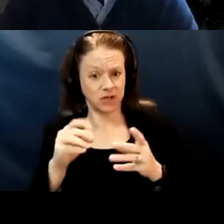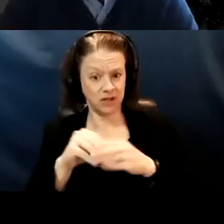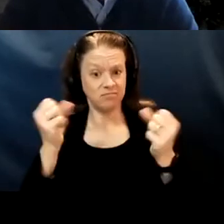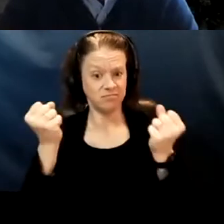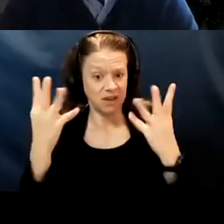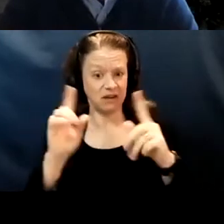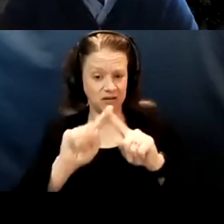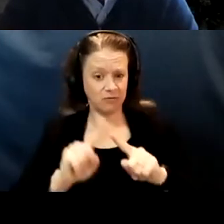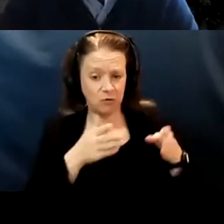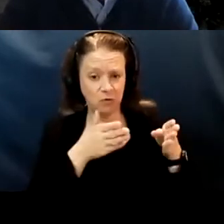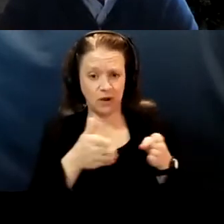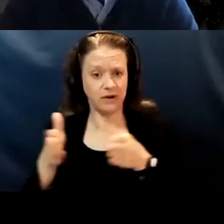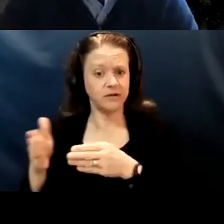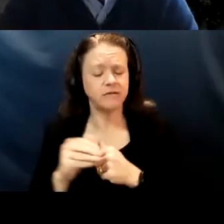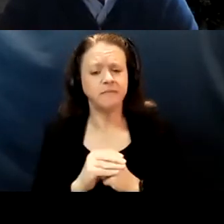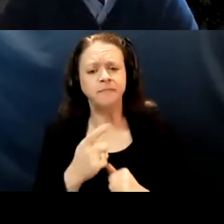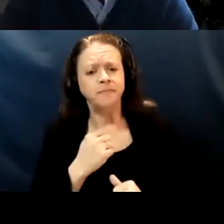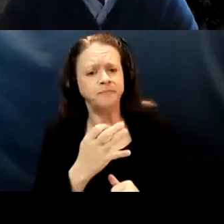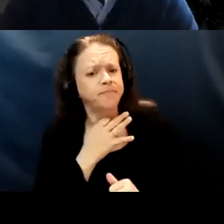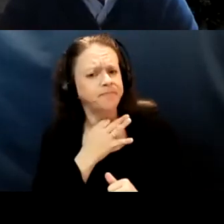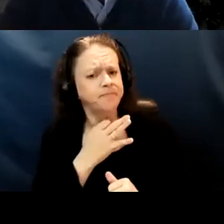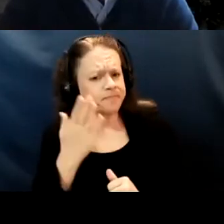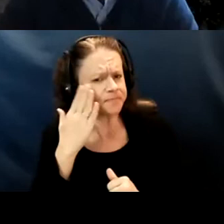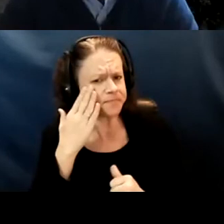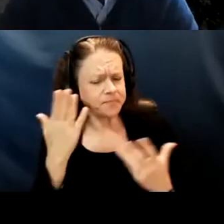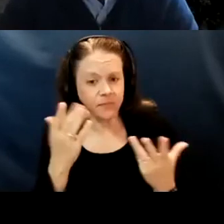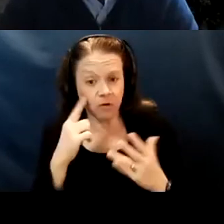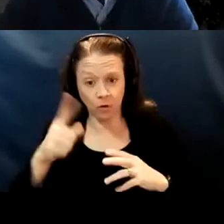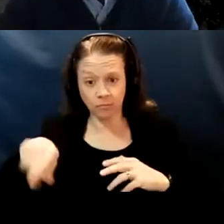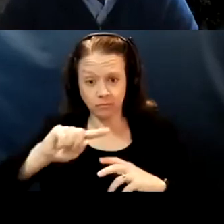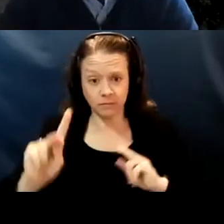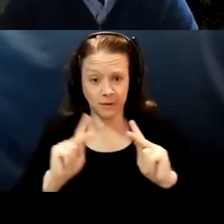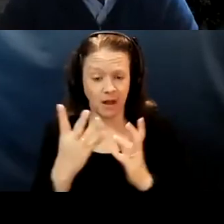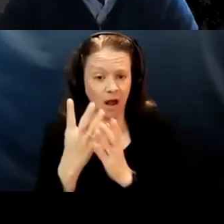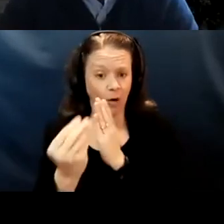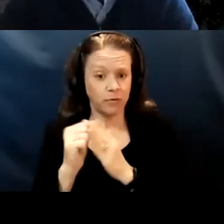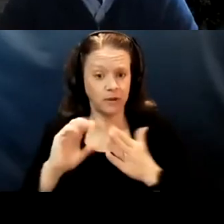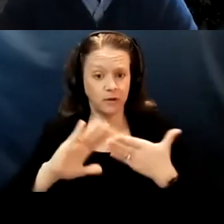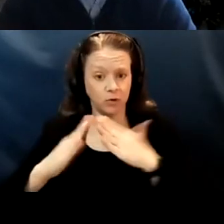And I'm just curious to know for folks out in the community that are watching and listening.